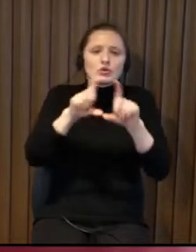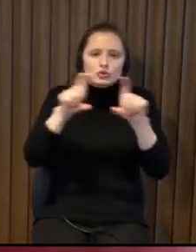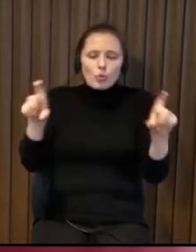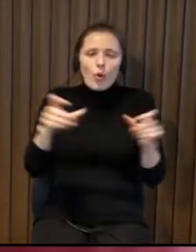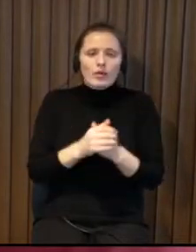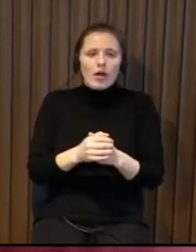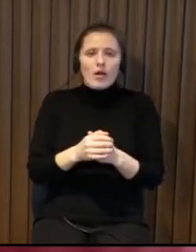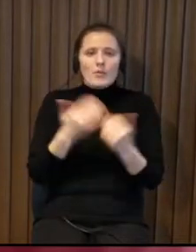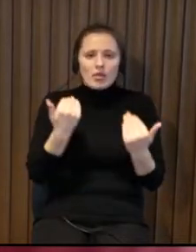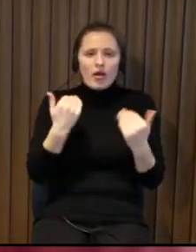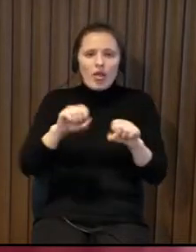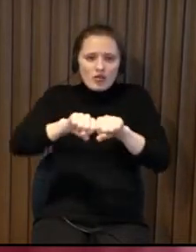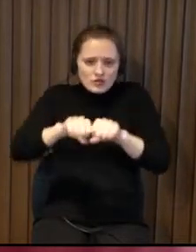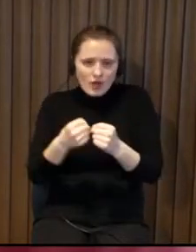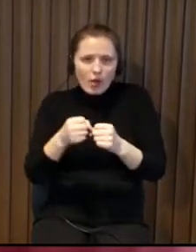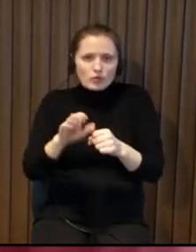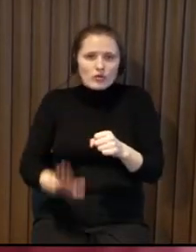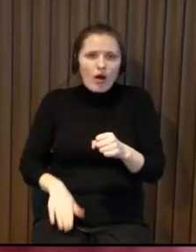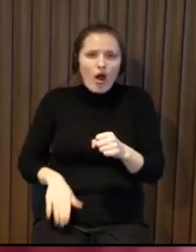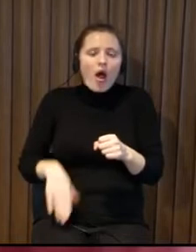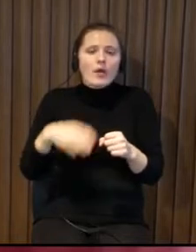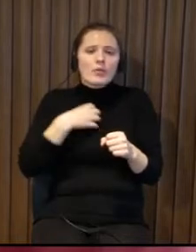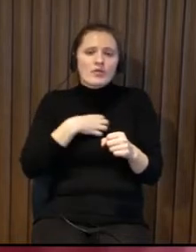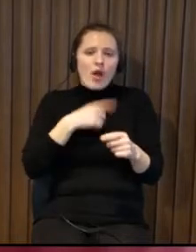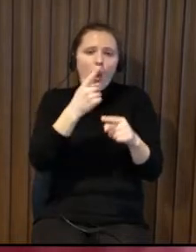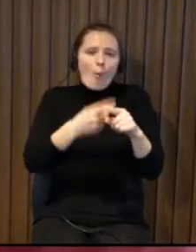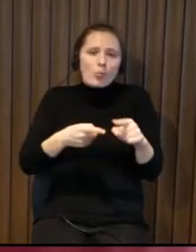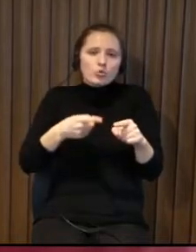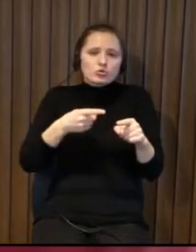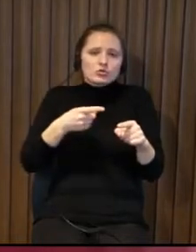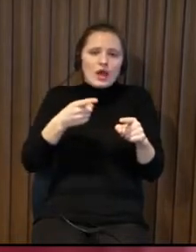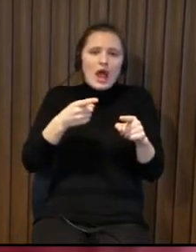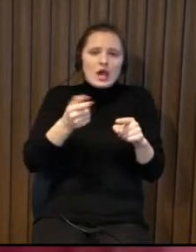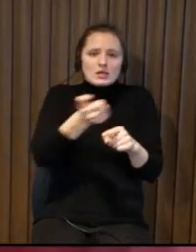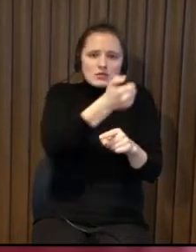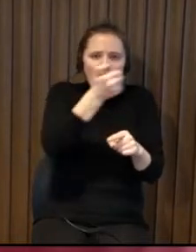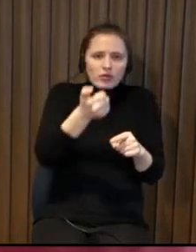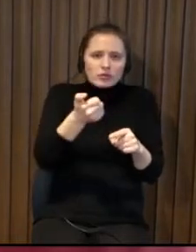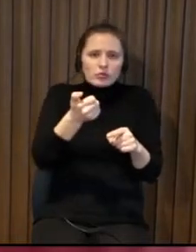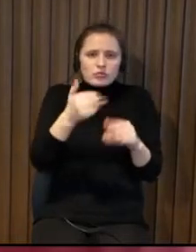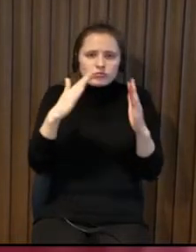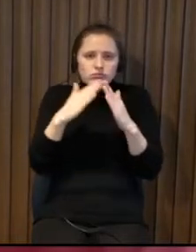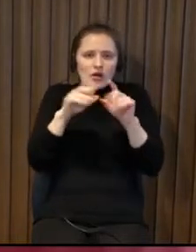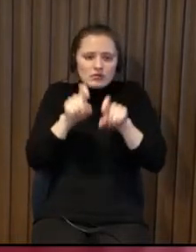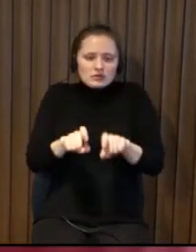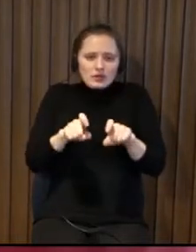access work to get onto the train and get to school for example i don't want to skip half a